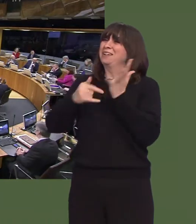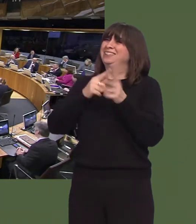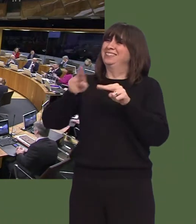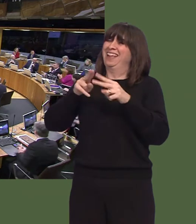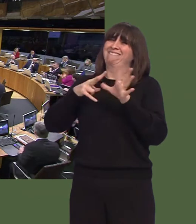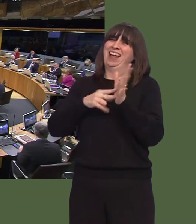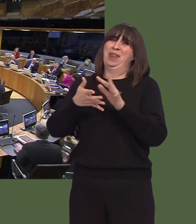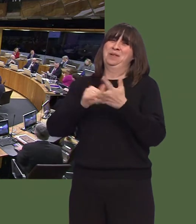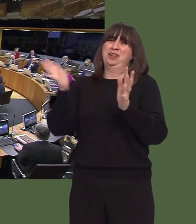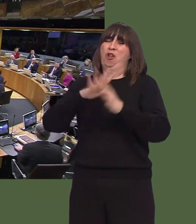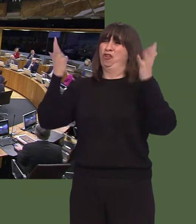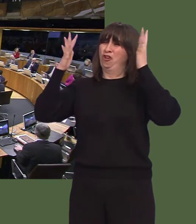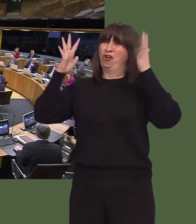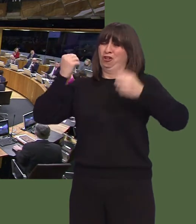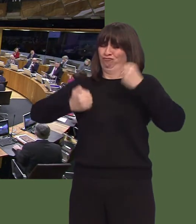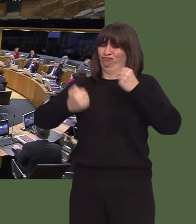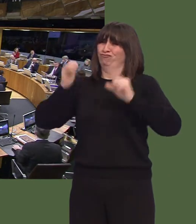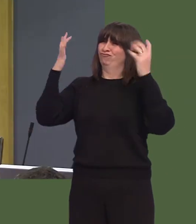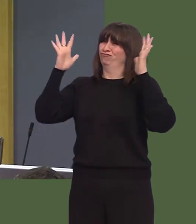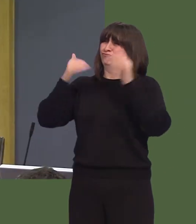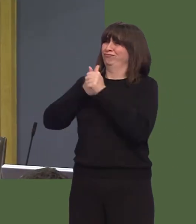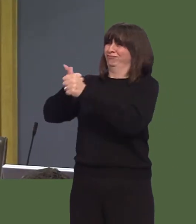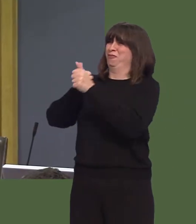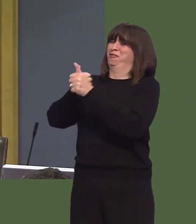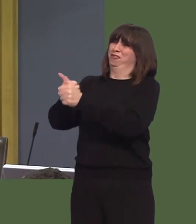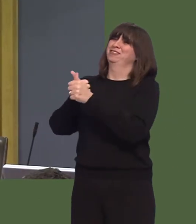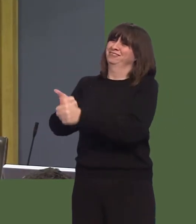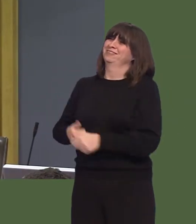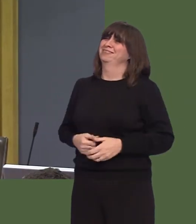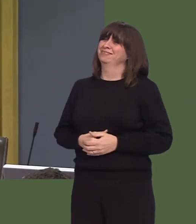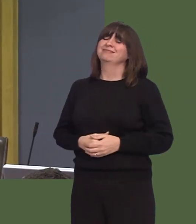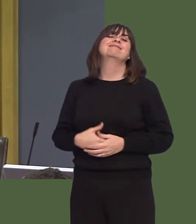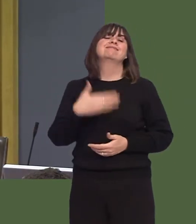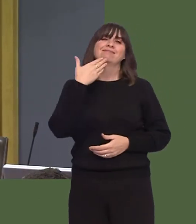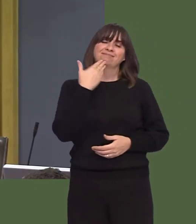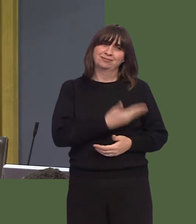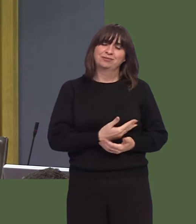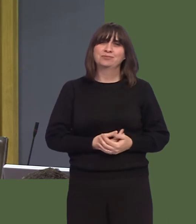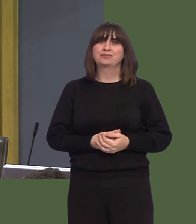Steffan Lewis AM: Diolch yn fawr iawn, Llywydd, a chyd-Aelodau.